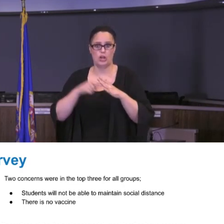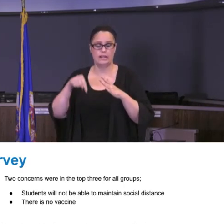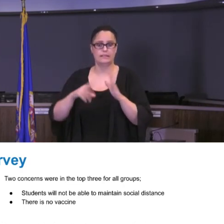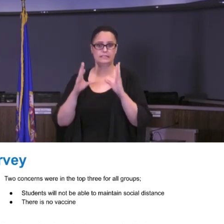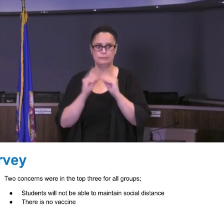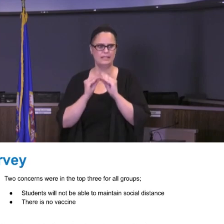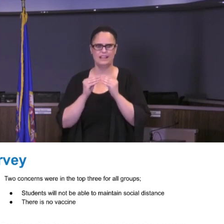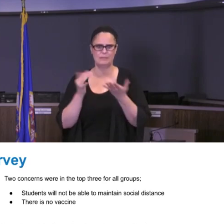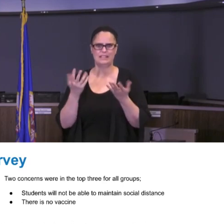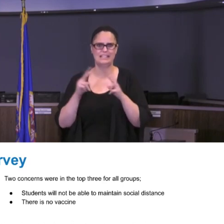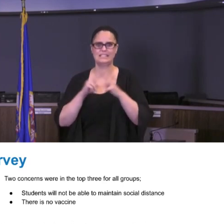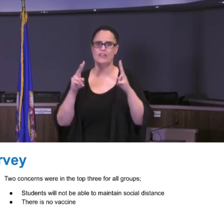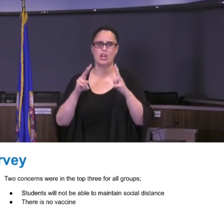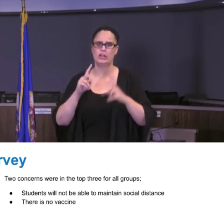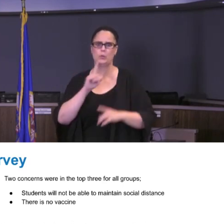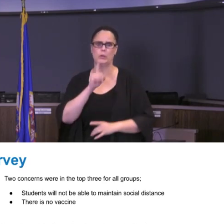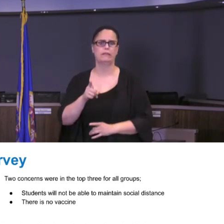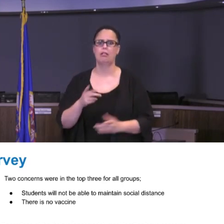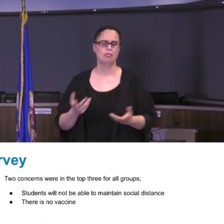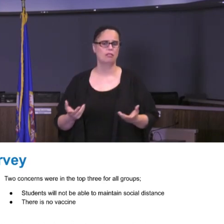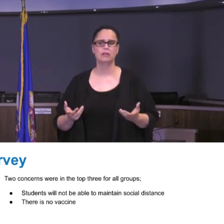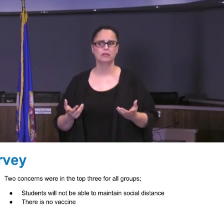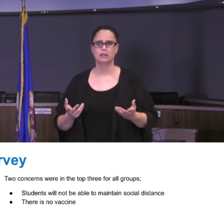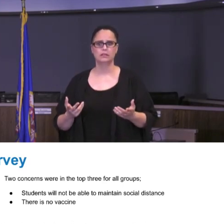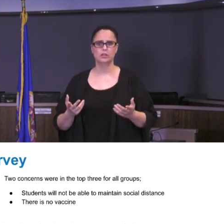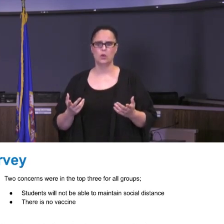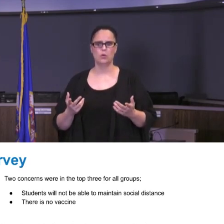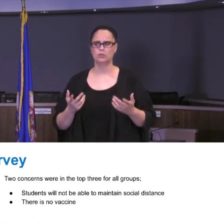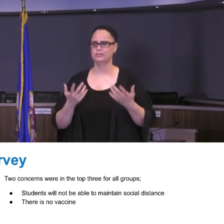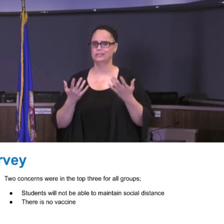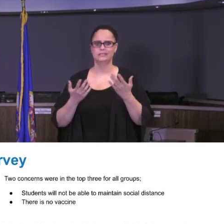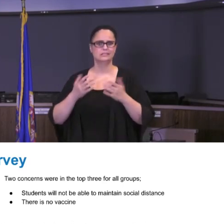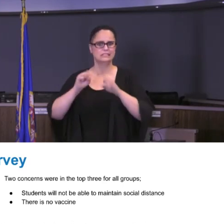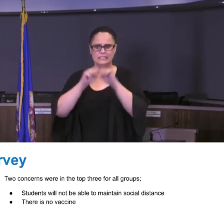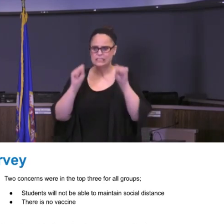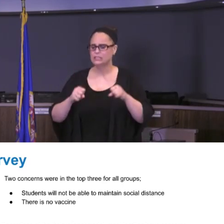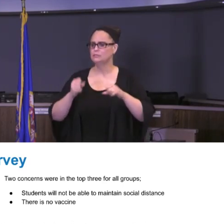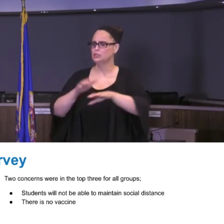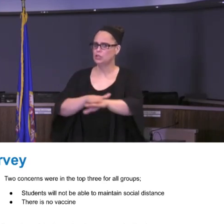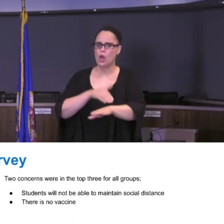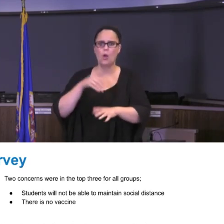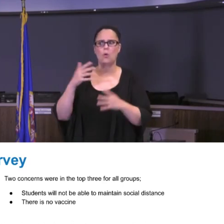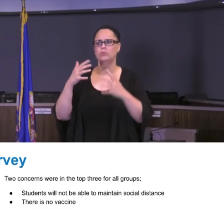things that you experienced during distance-learning whether the systems slowed down or you couldn't access